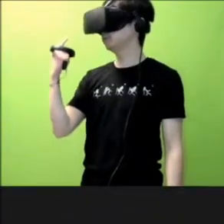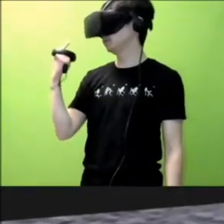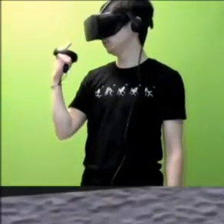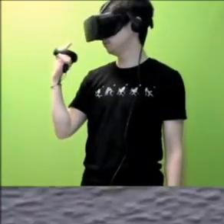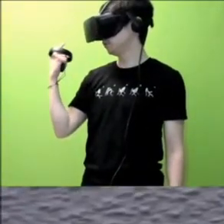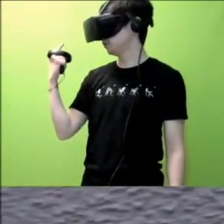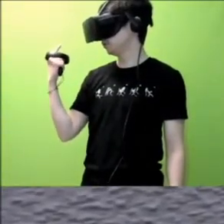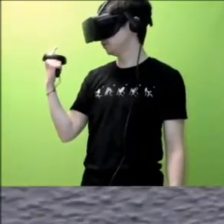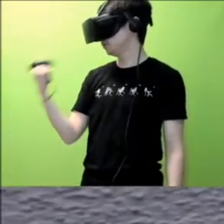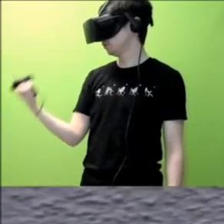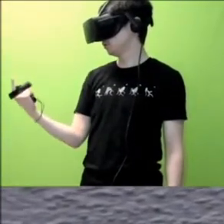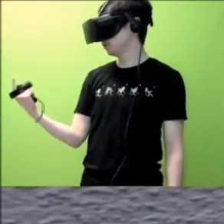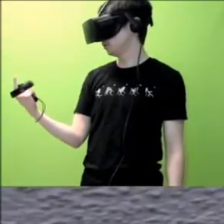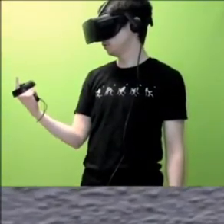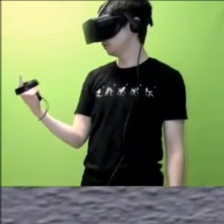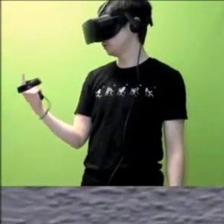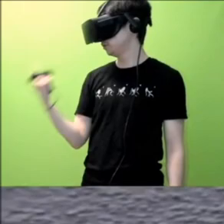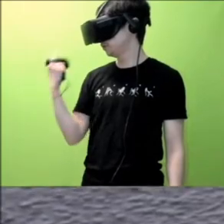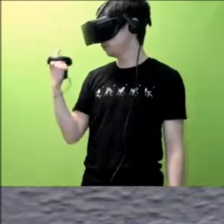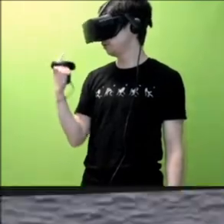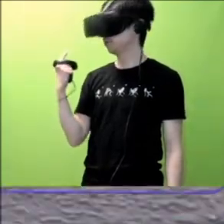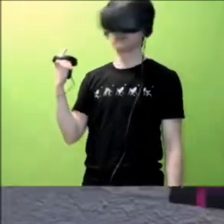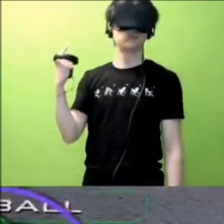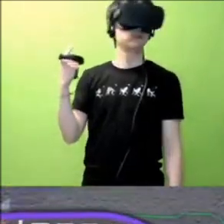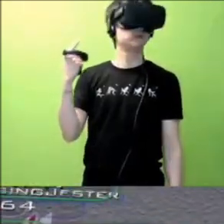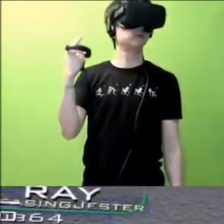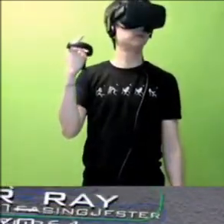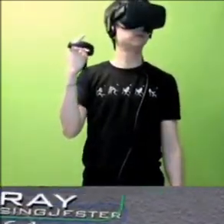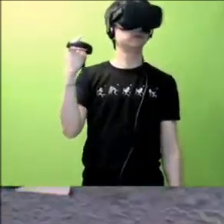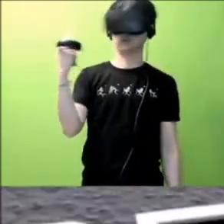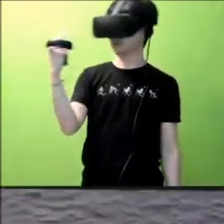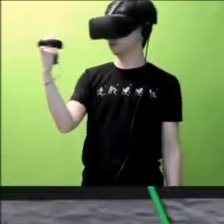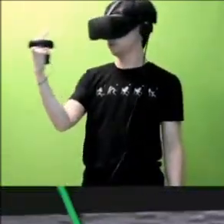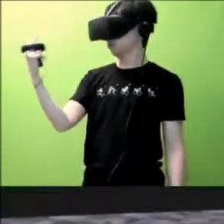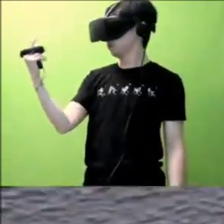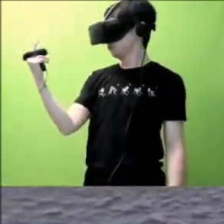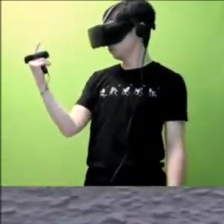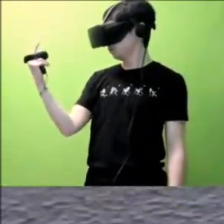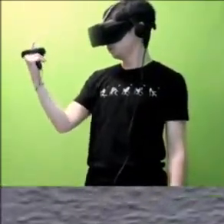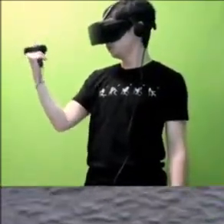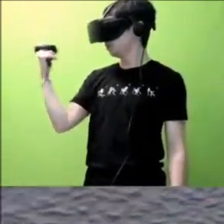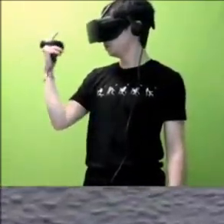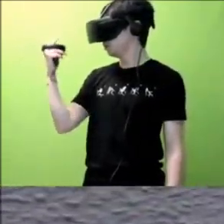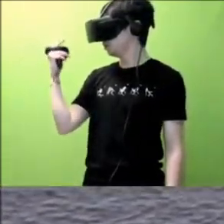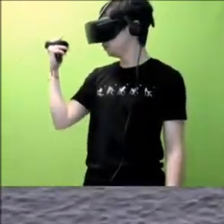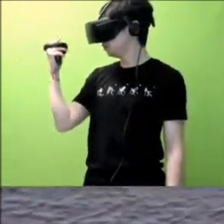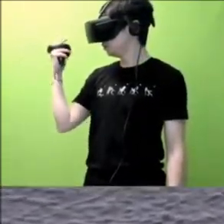Reason